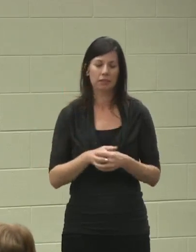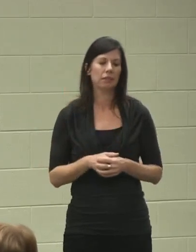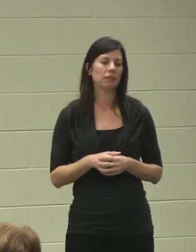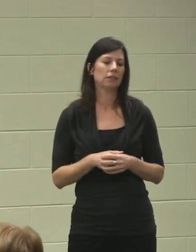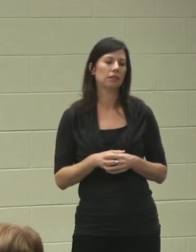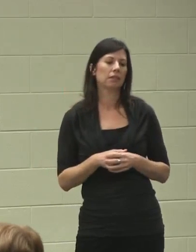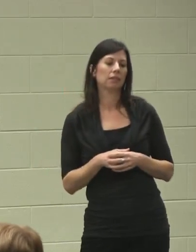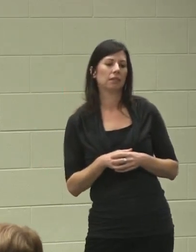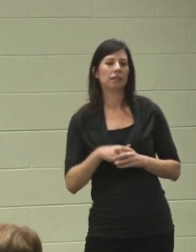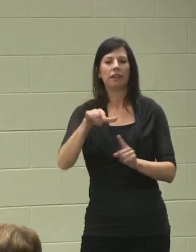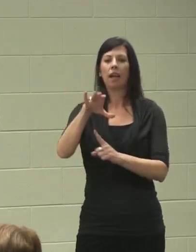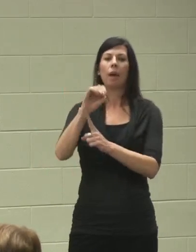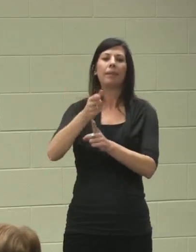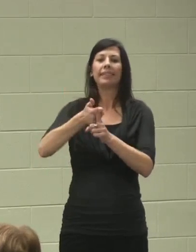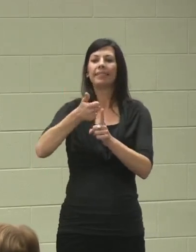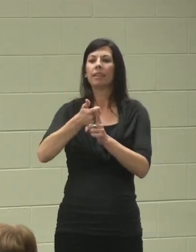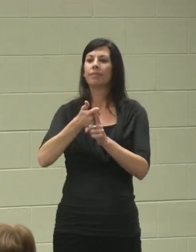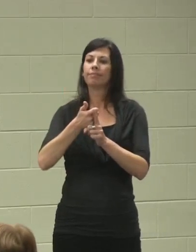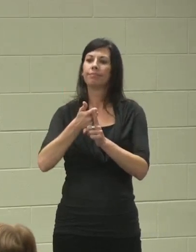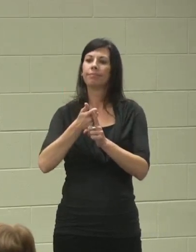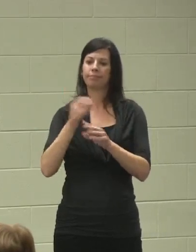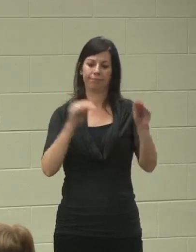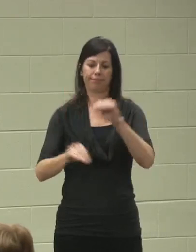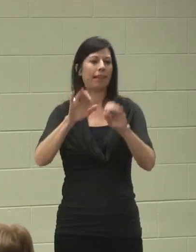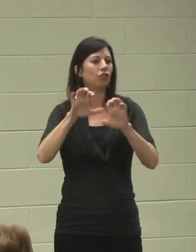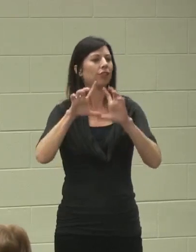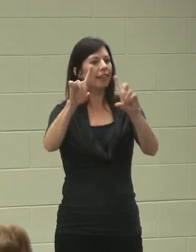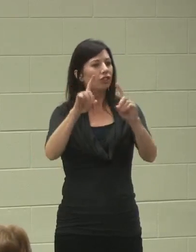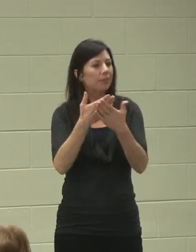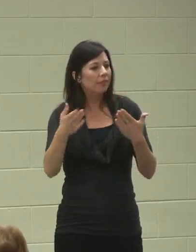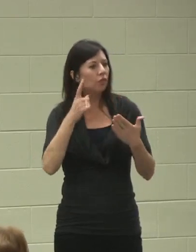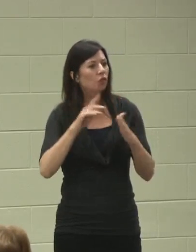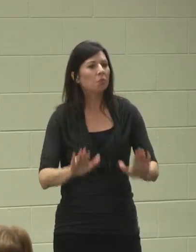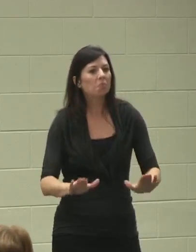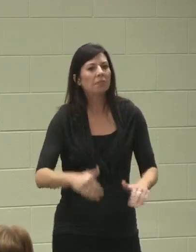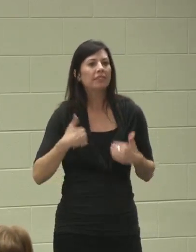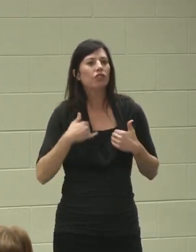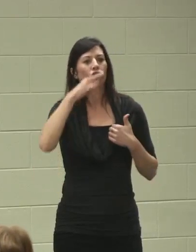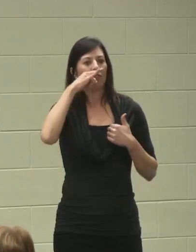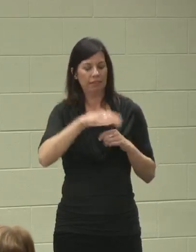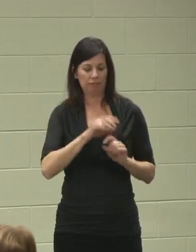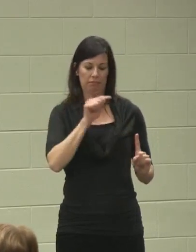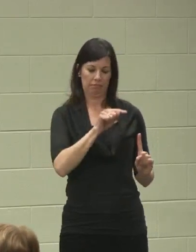that actually puts together educational materials for smaller kids and Zachary was involved in putting